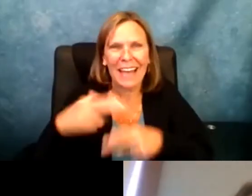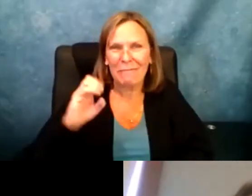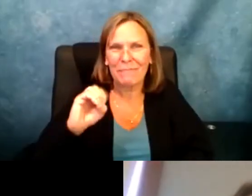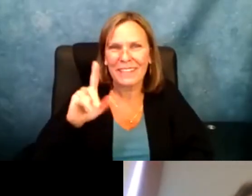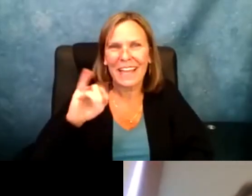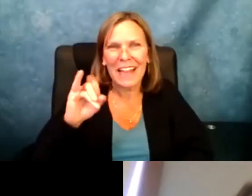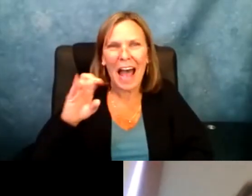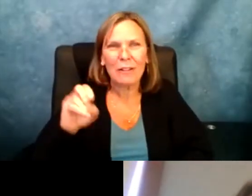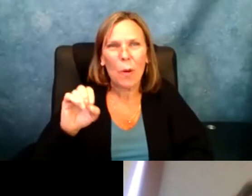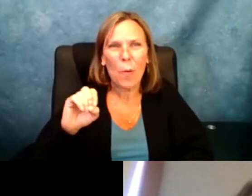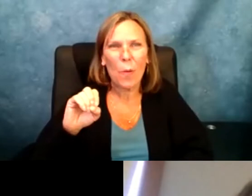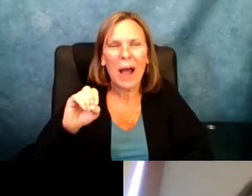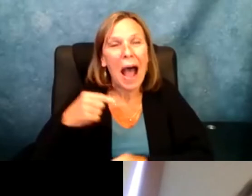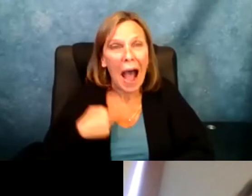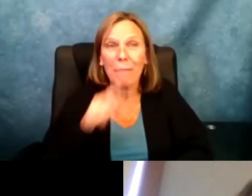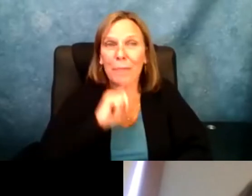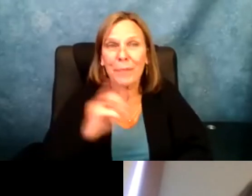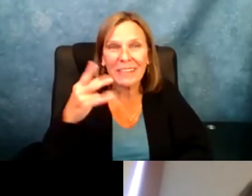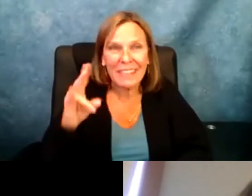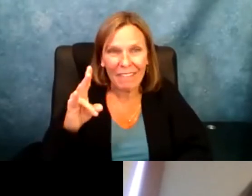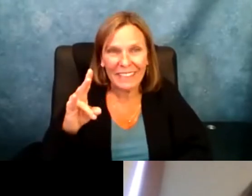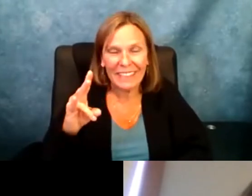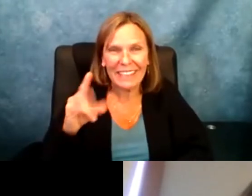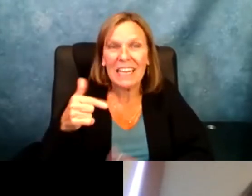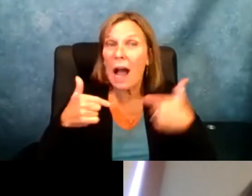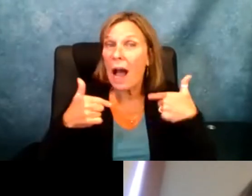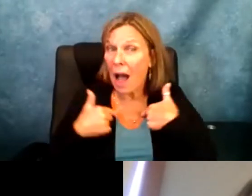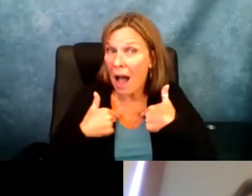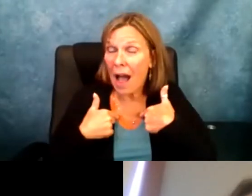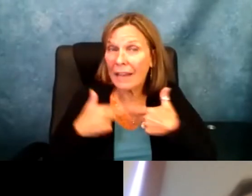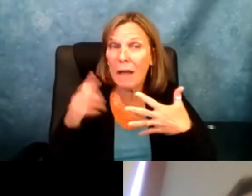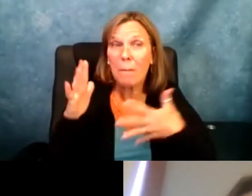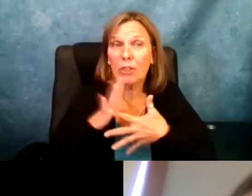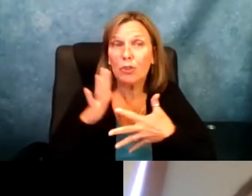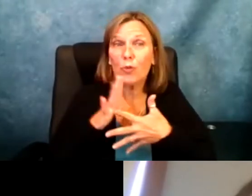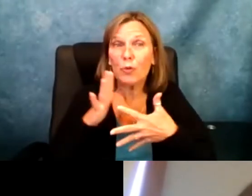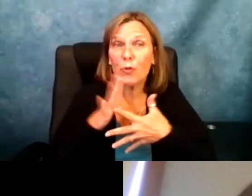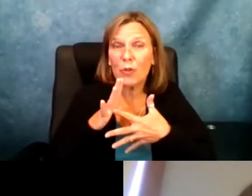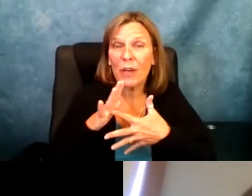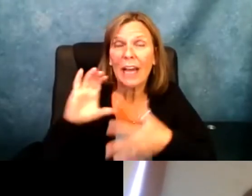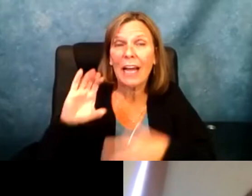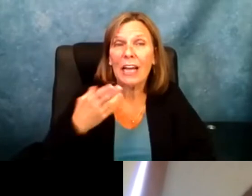yourself, please? Our second panelists. >> Celilo: My name is Celilo. I am 17